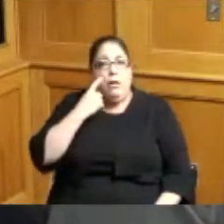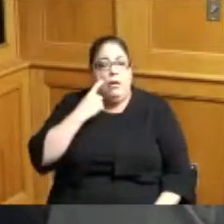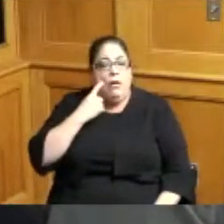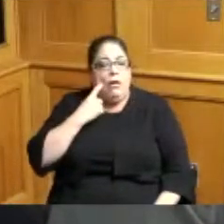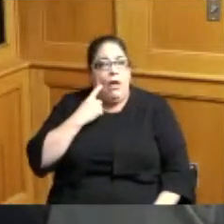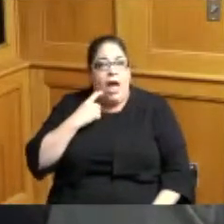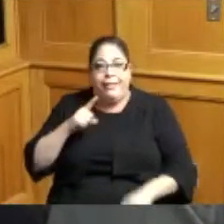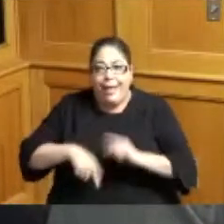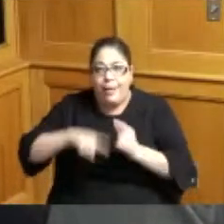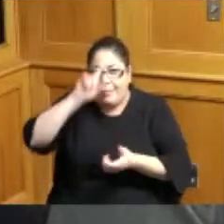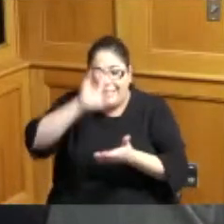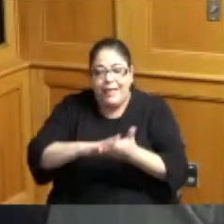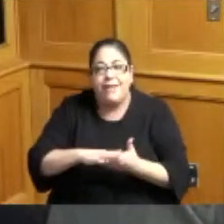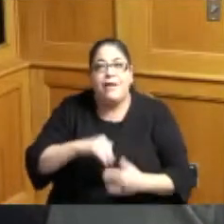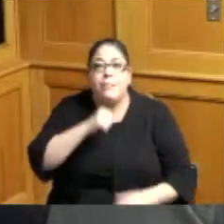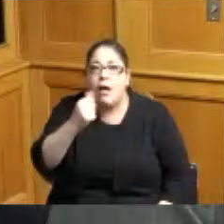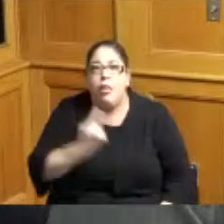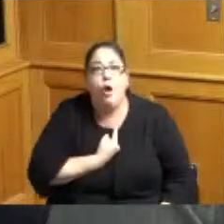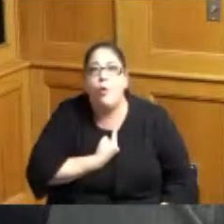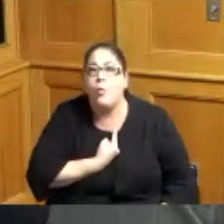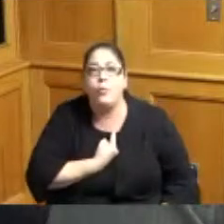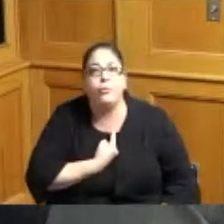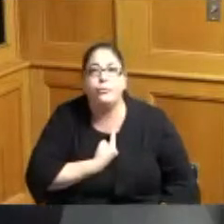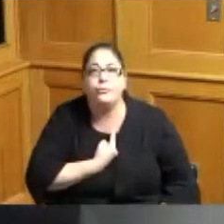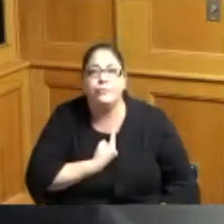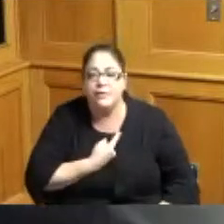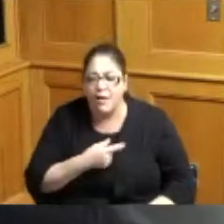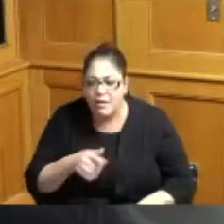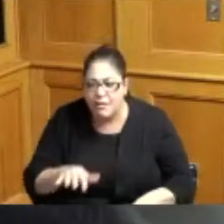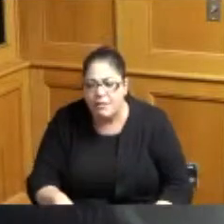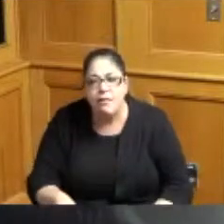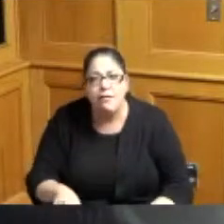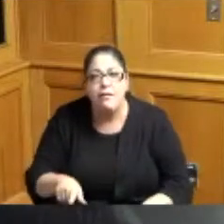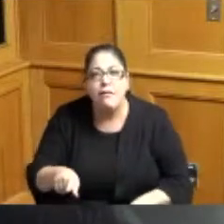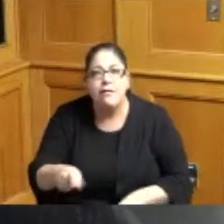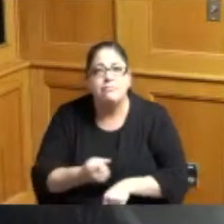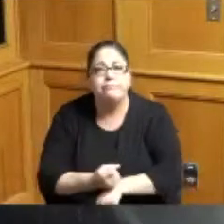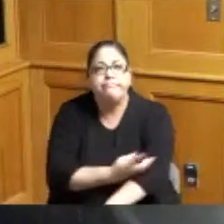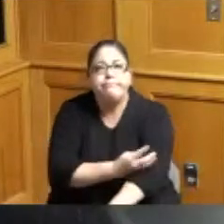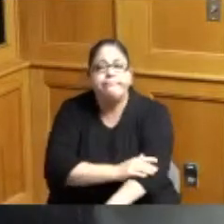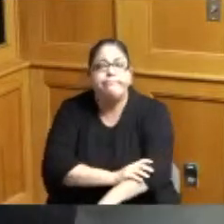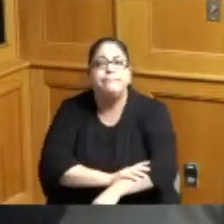I'm not alone in this so there are a lot of folks that feel like they're alone in this and we're